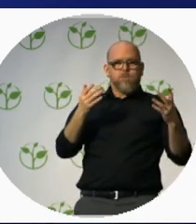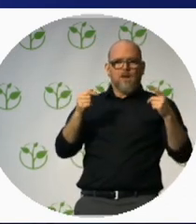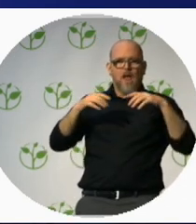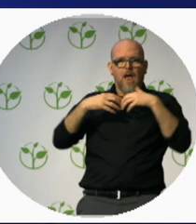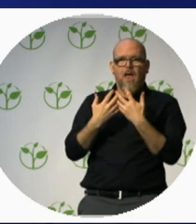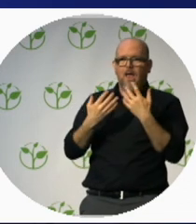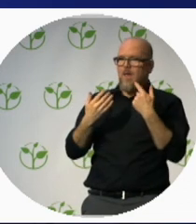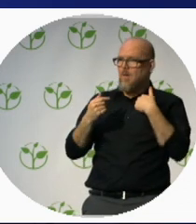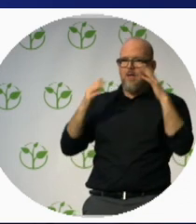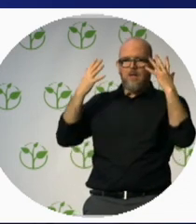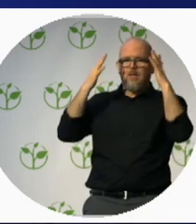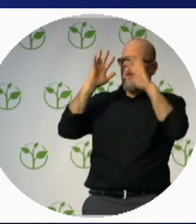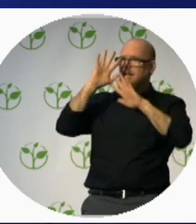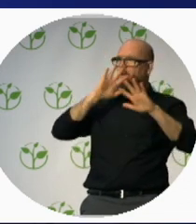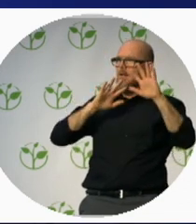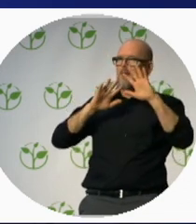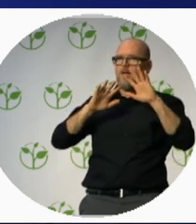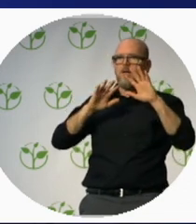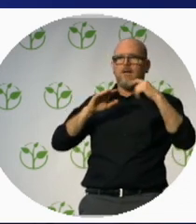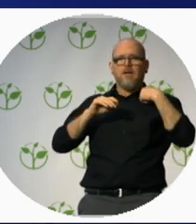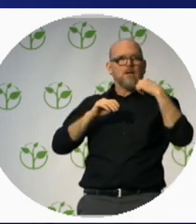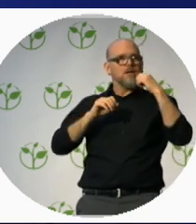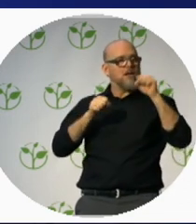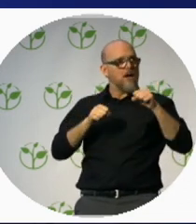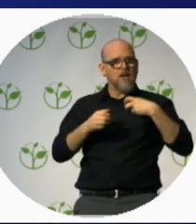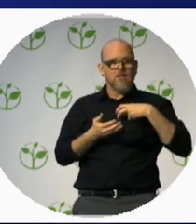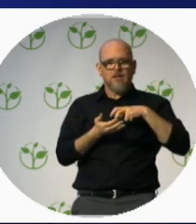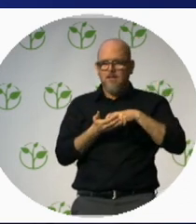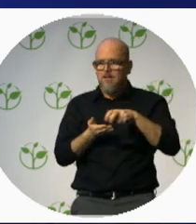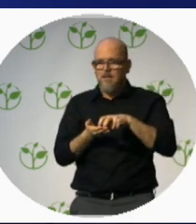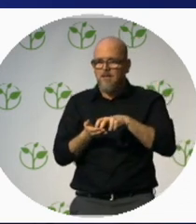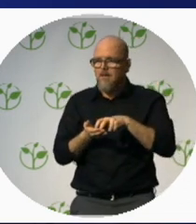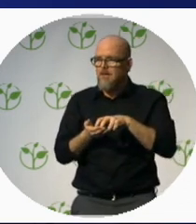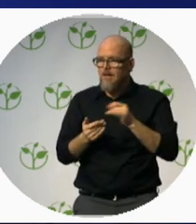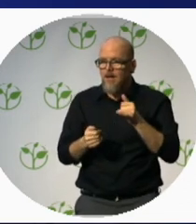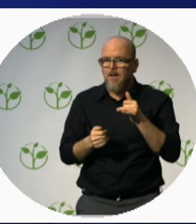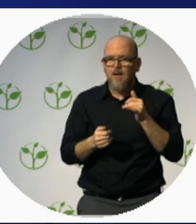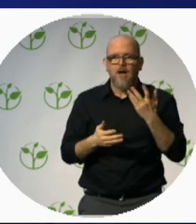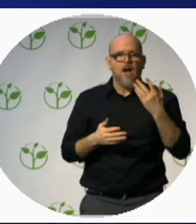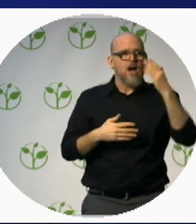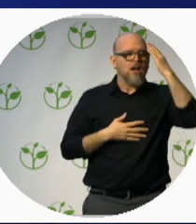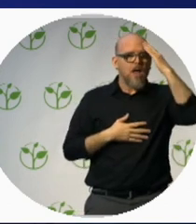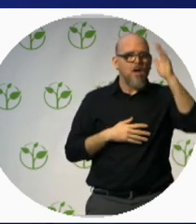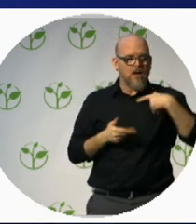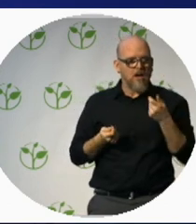Now I definitely think I will walk again and know my ability to see is improving, so I